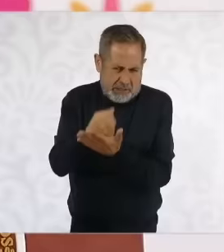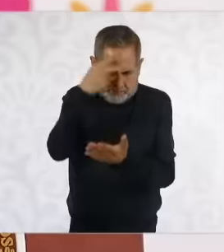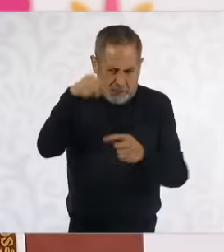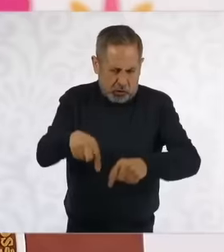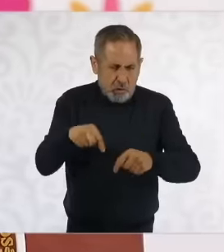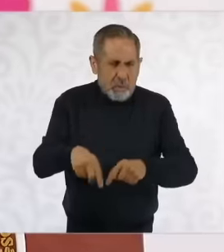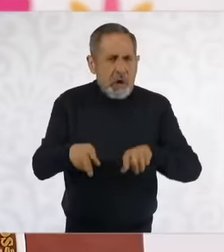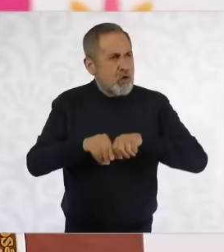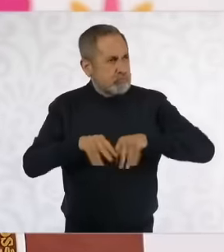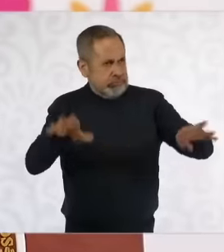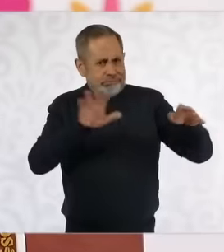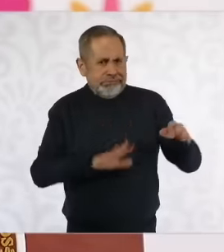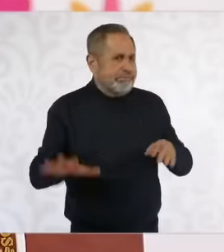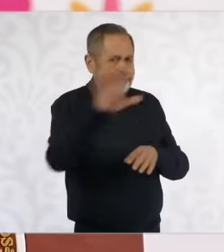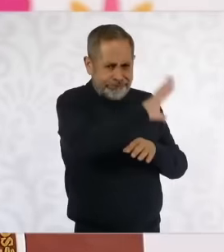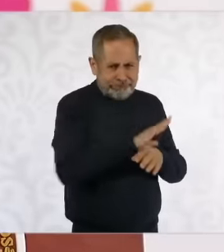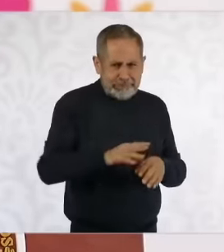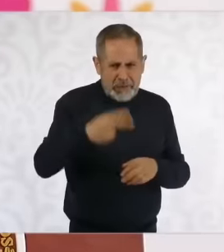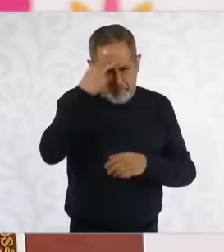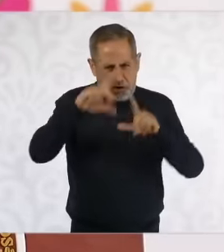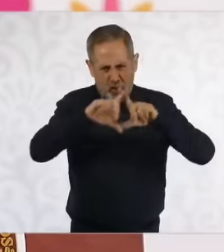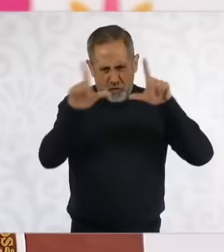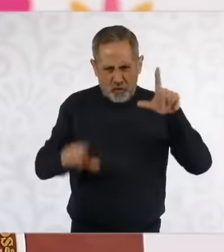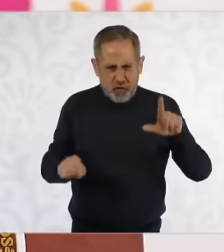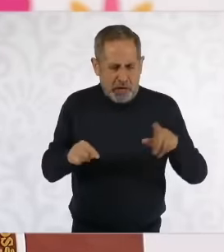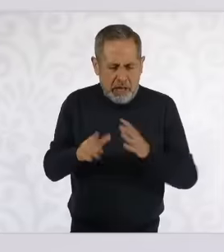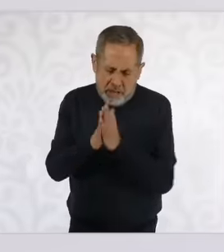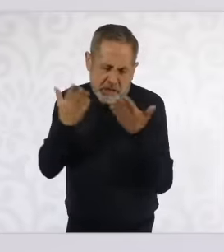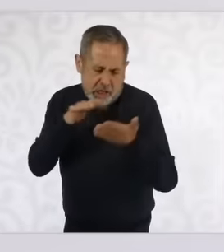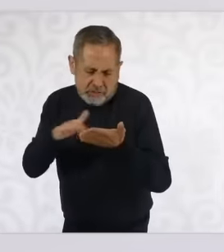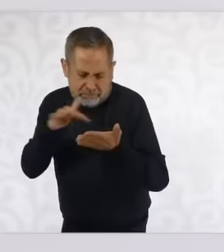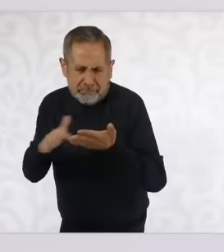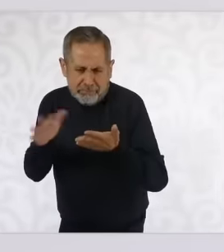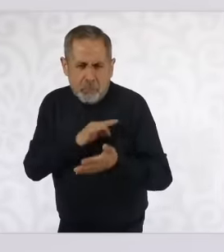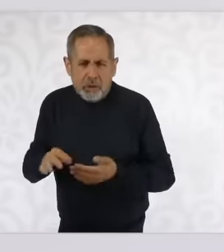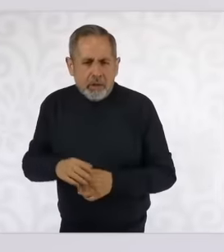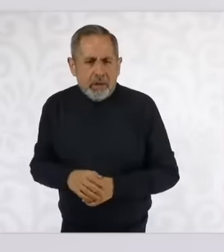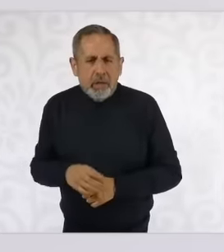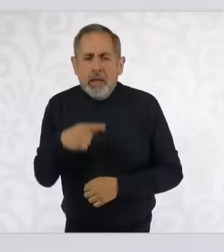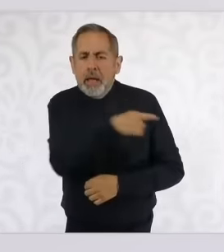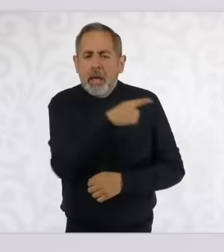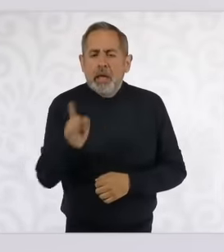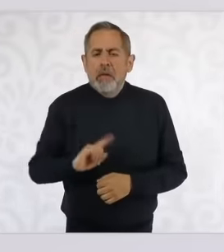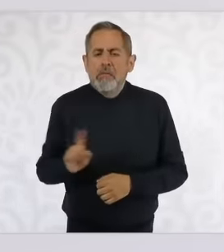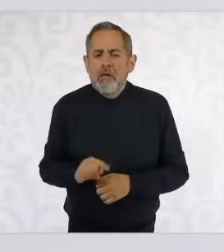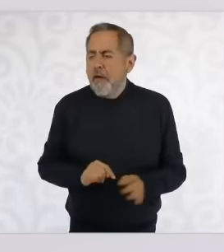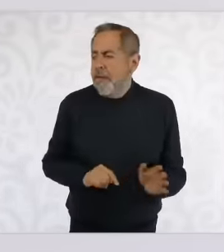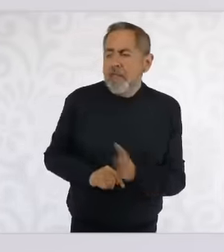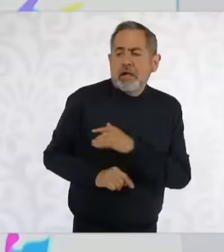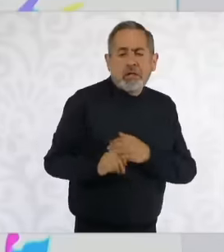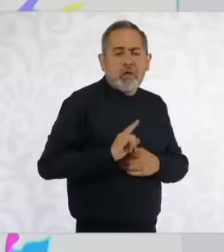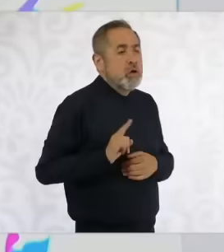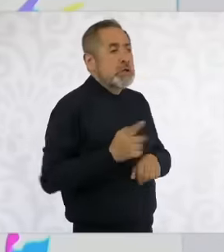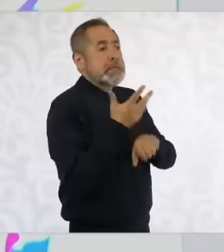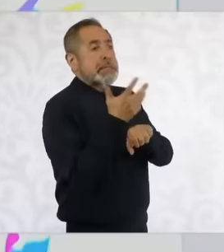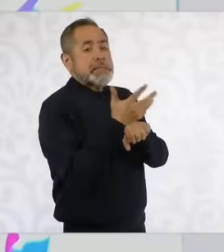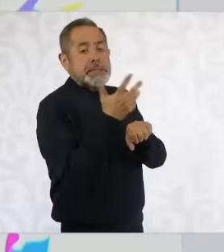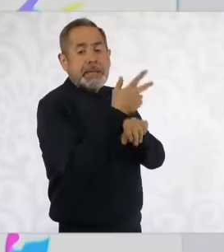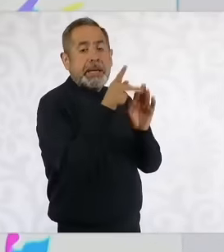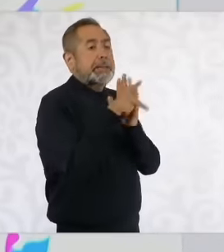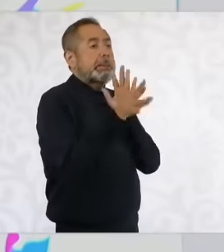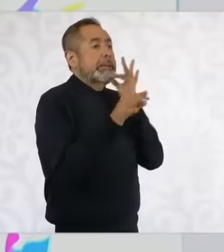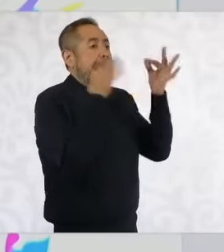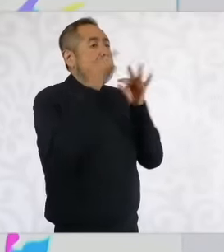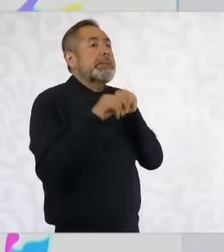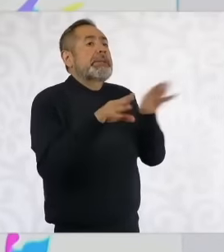are the newspapers of national life. No, I did not publish it in a national newspaper.